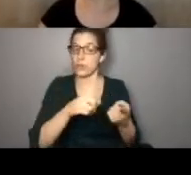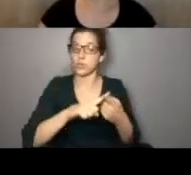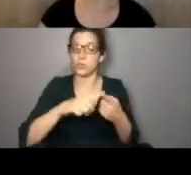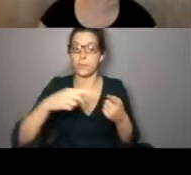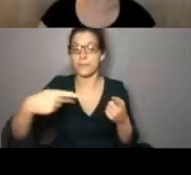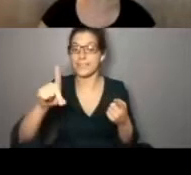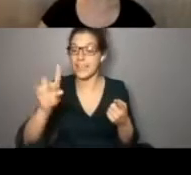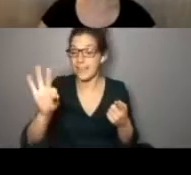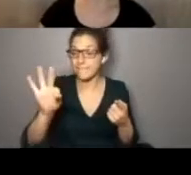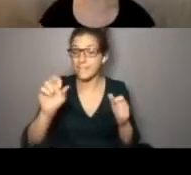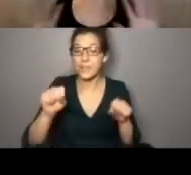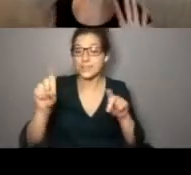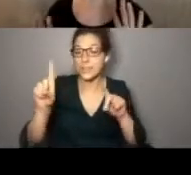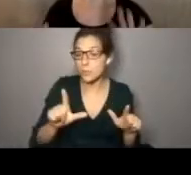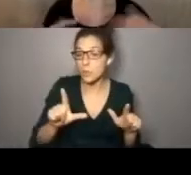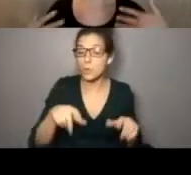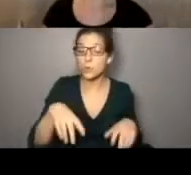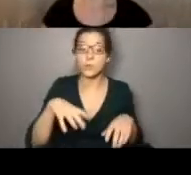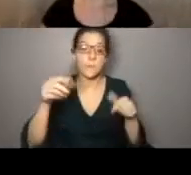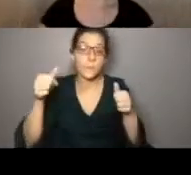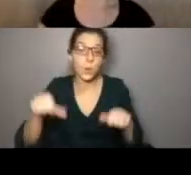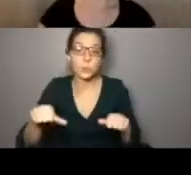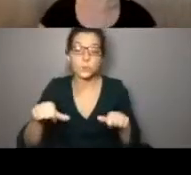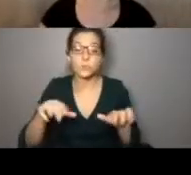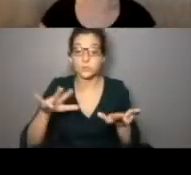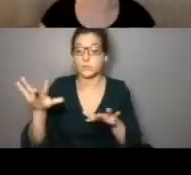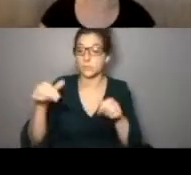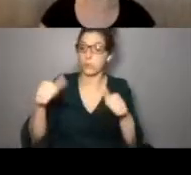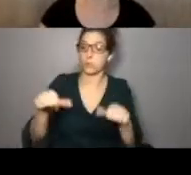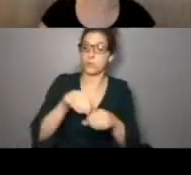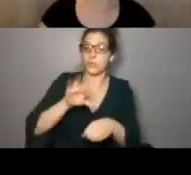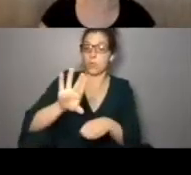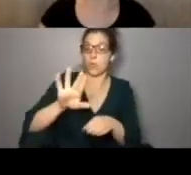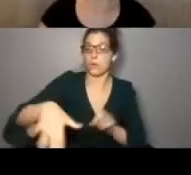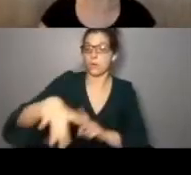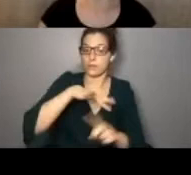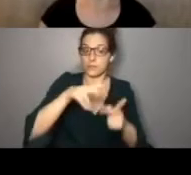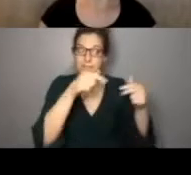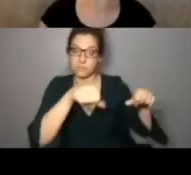PDFs that you can download and post as posters within your space